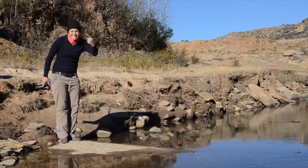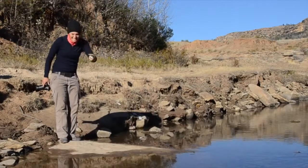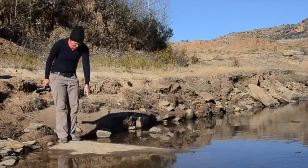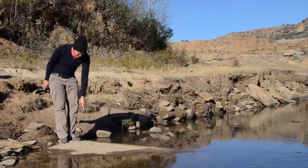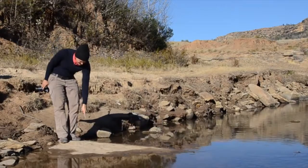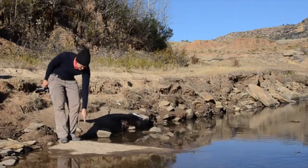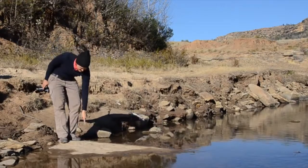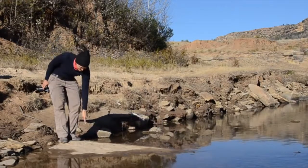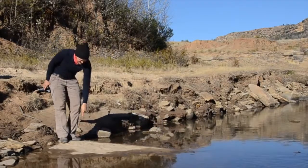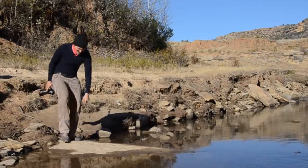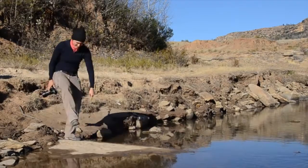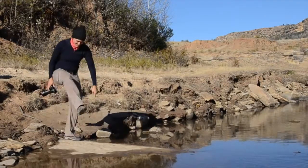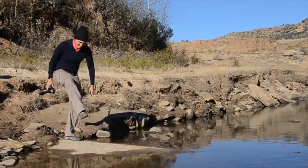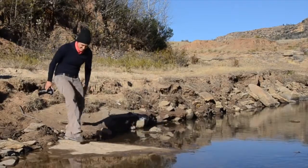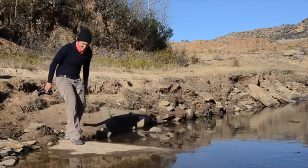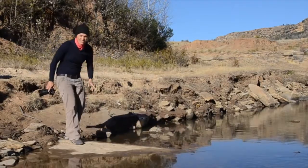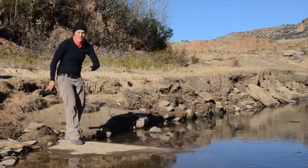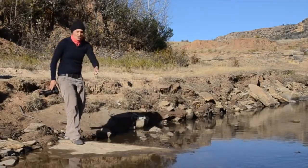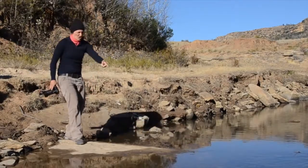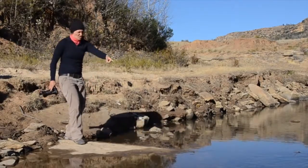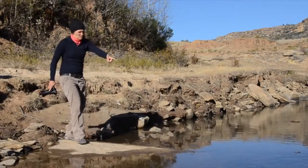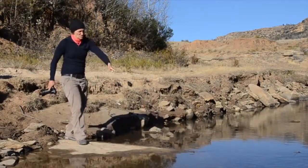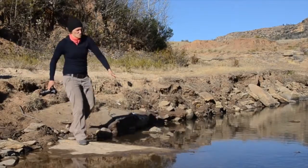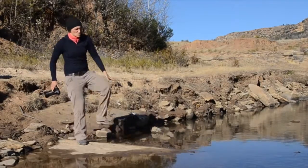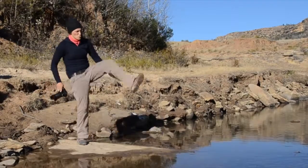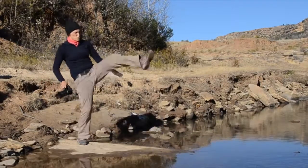From the footprints, you can see how far